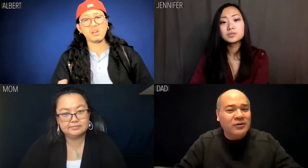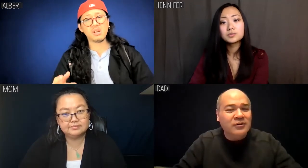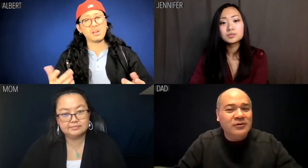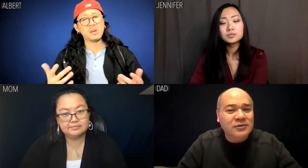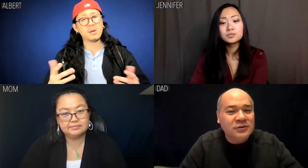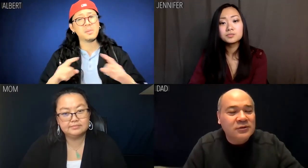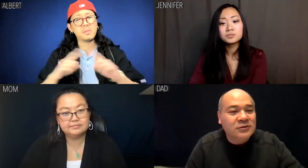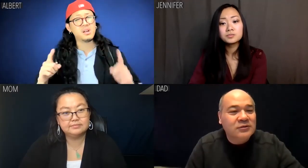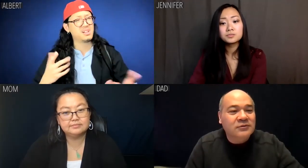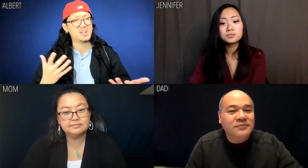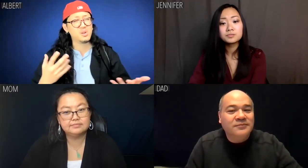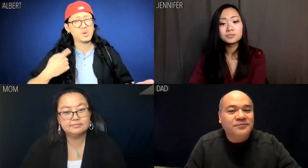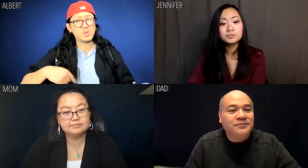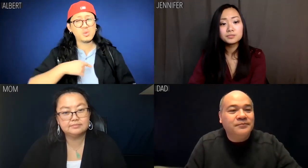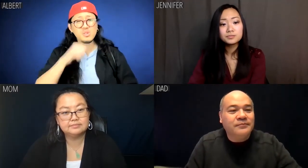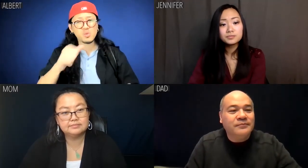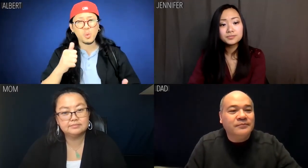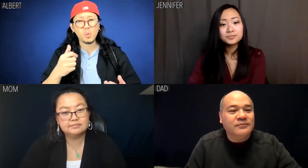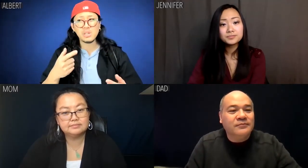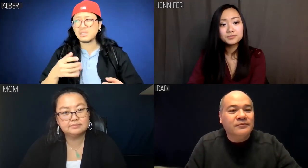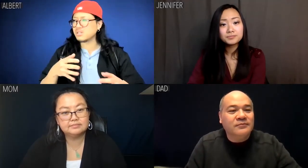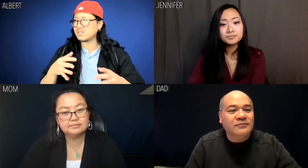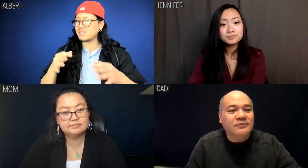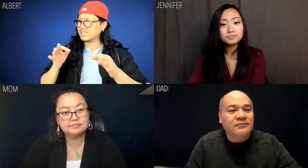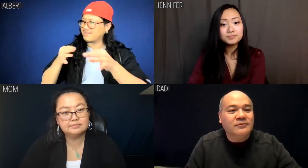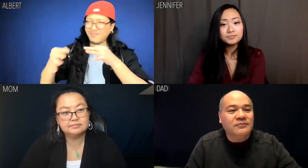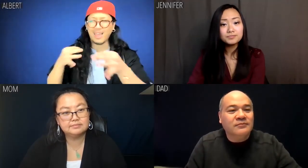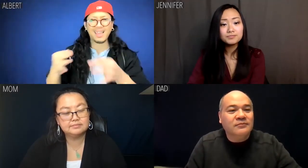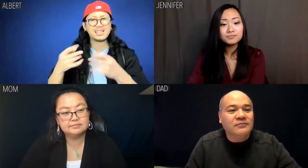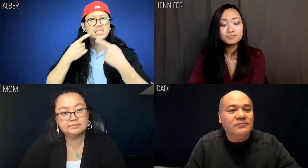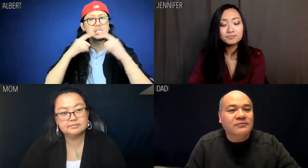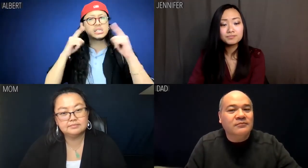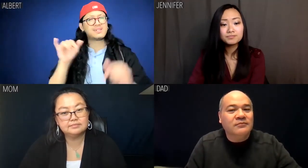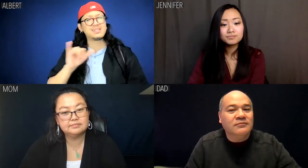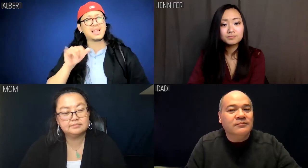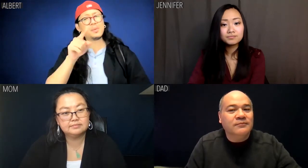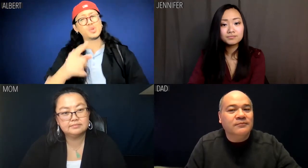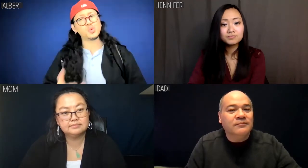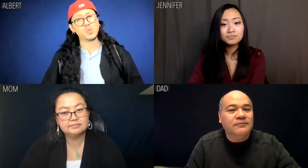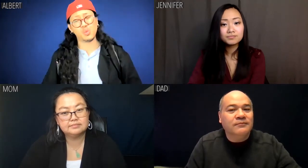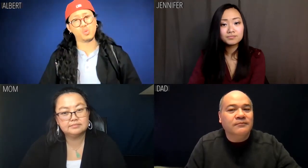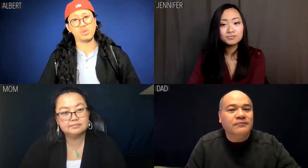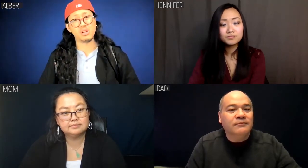Albert: But we don't define success like you do.